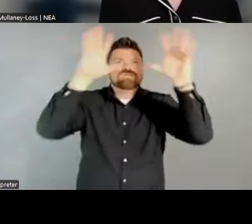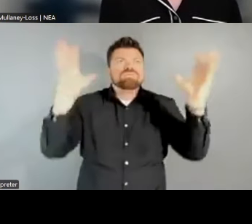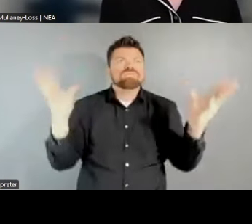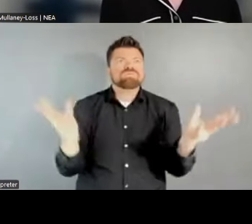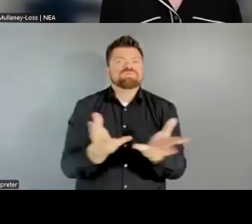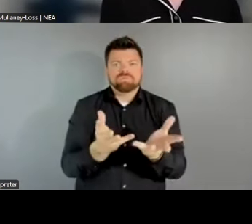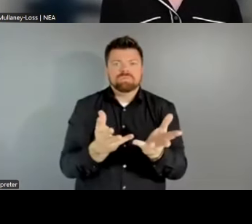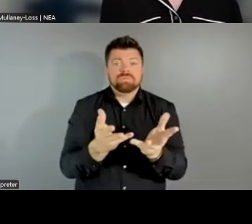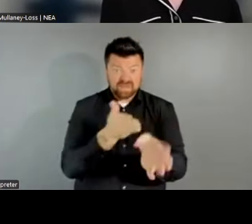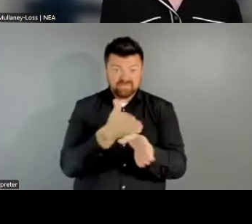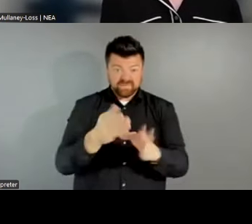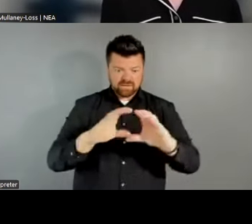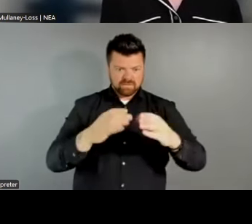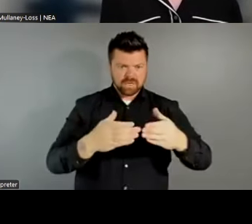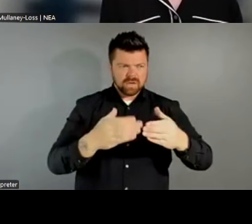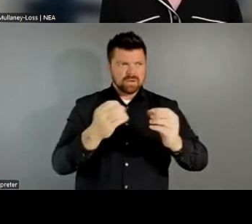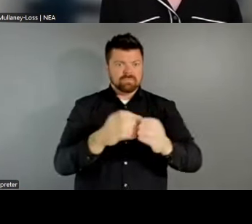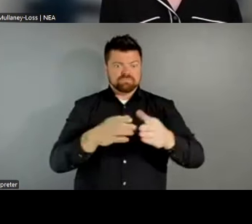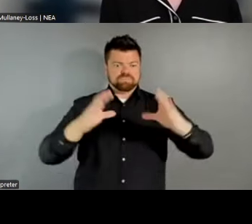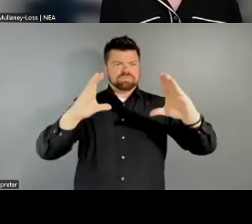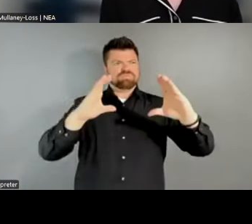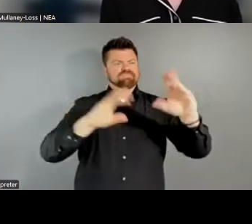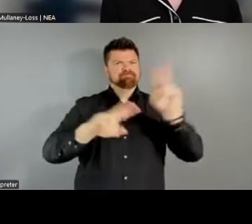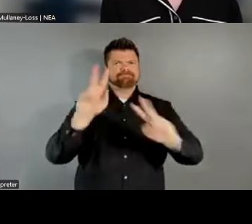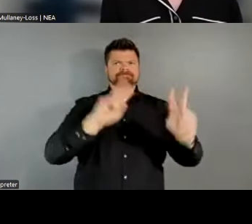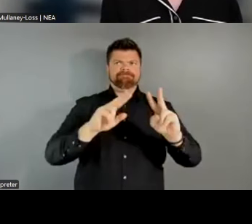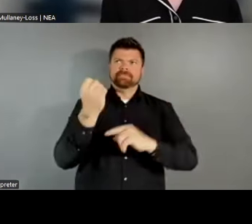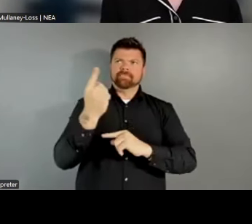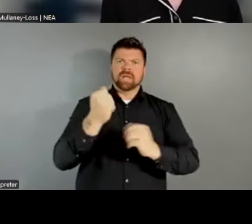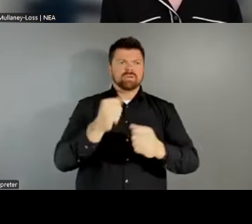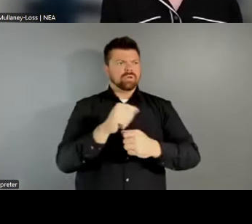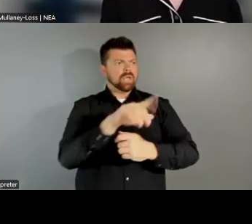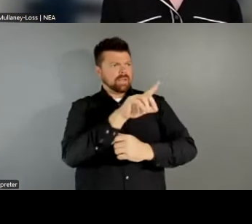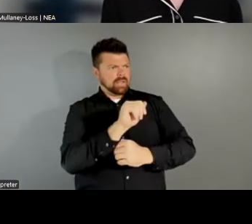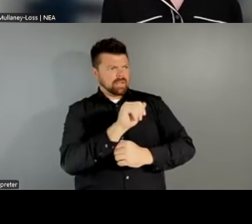not only to enhance the work that local arts agencies are doing, but also making sure that